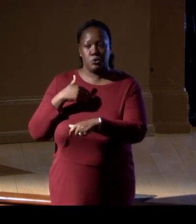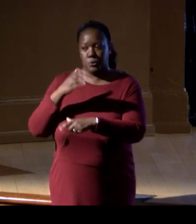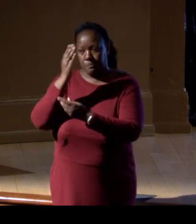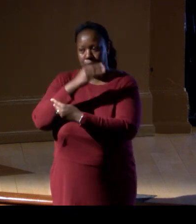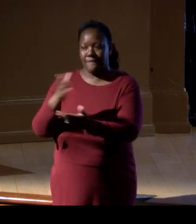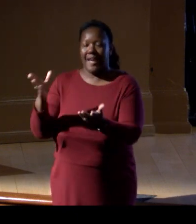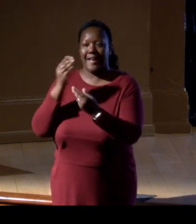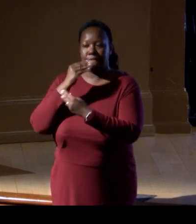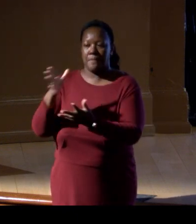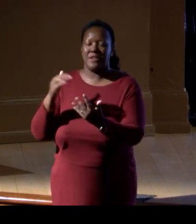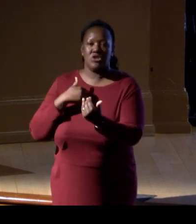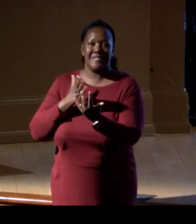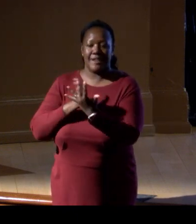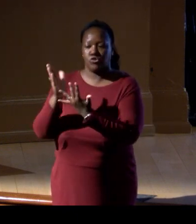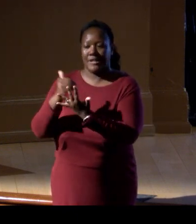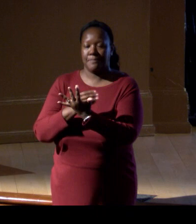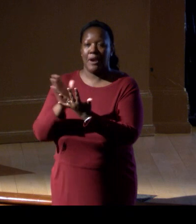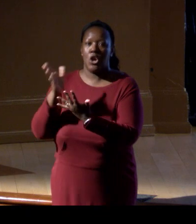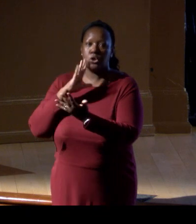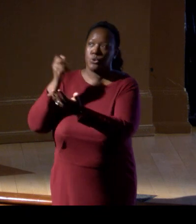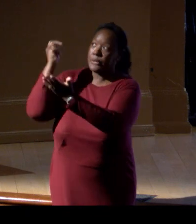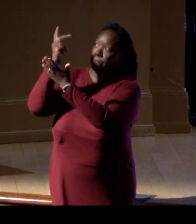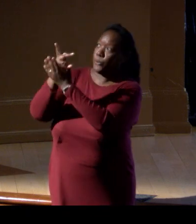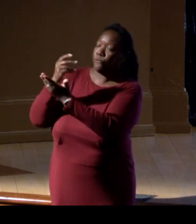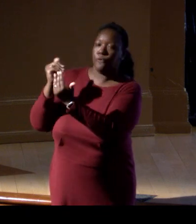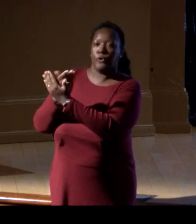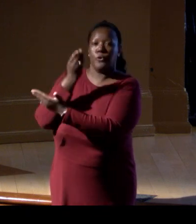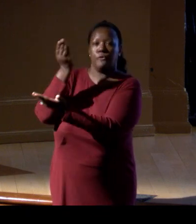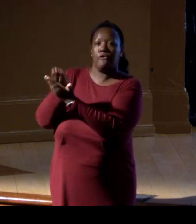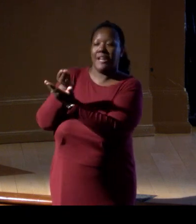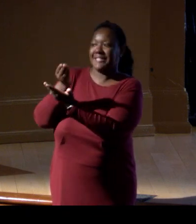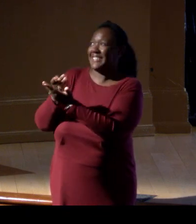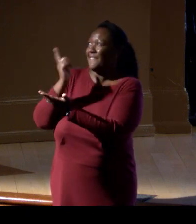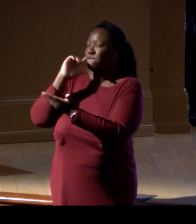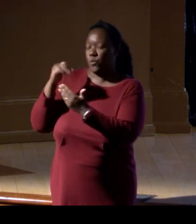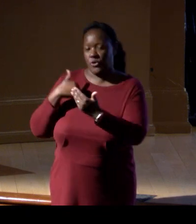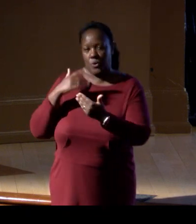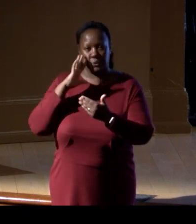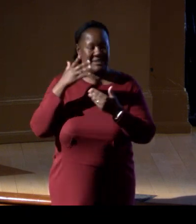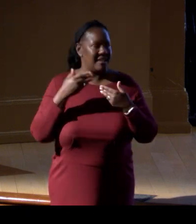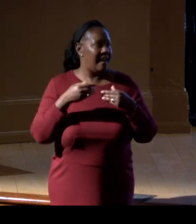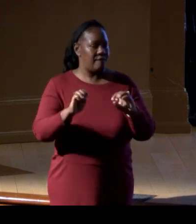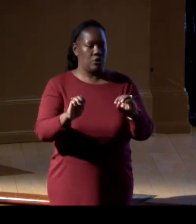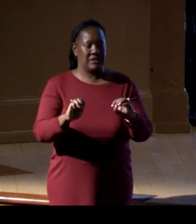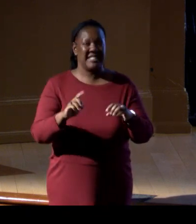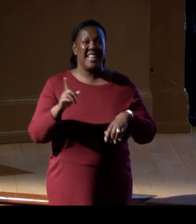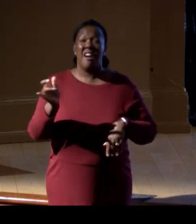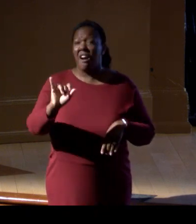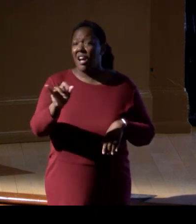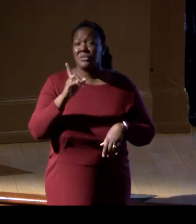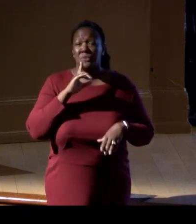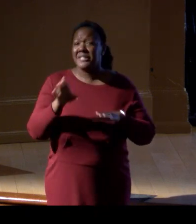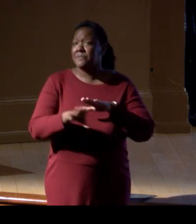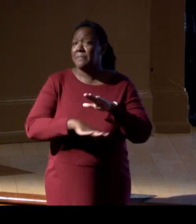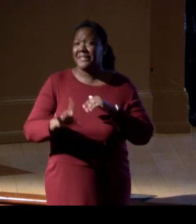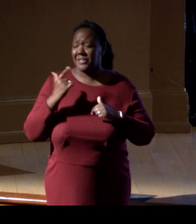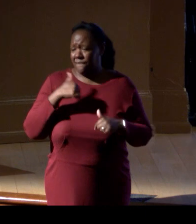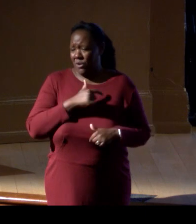that allows for new funding to go into these efforts. This is also fundamental for us, for NOAA, for measuring and monitoring the ocean